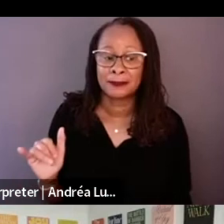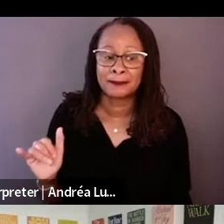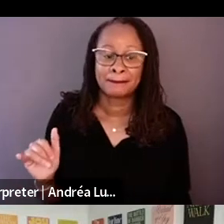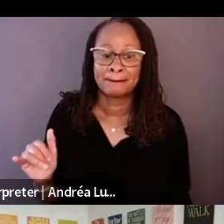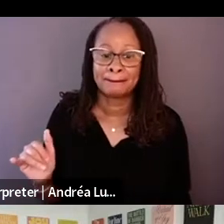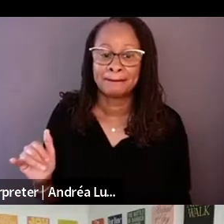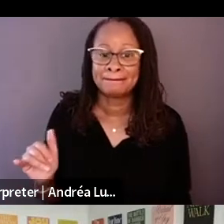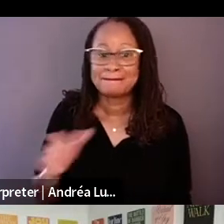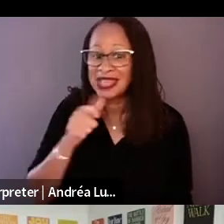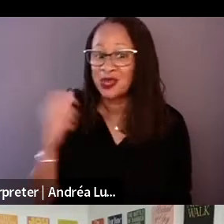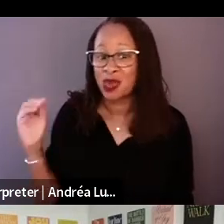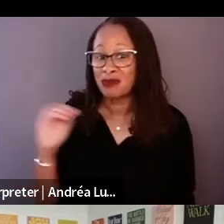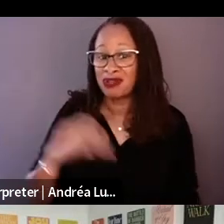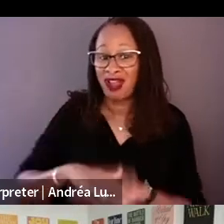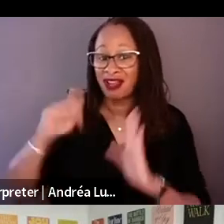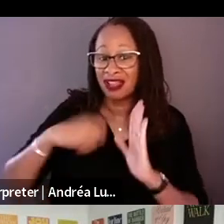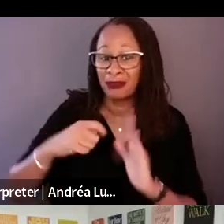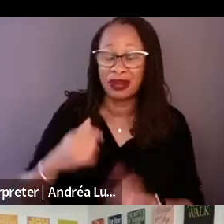was digging himself into such a hole.